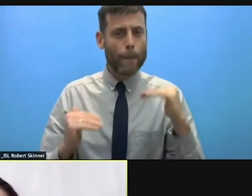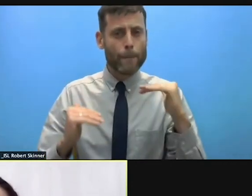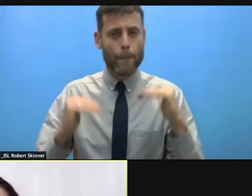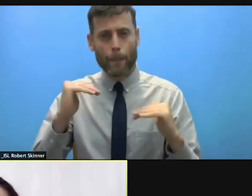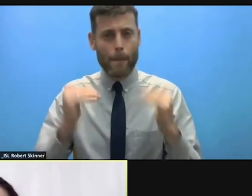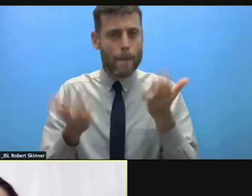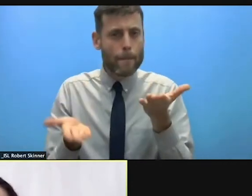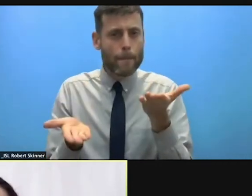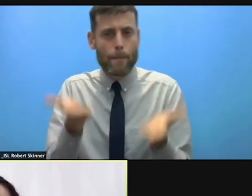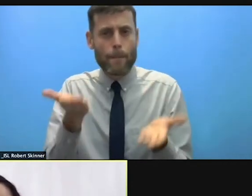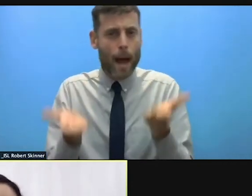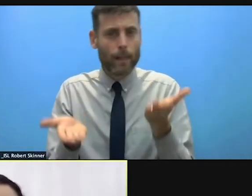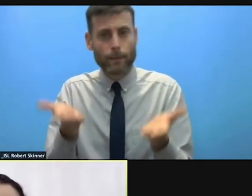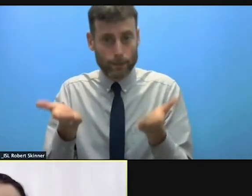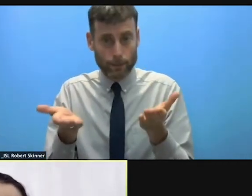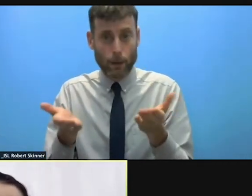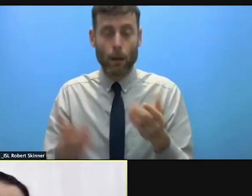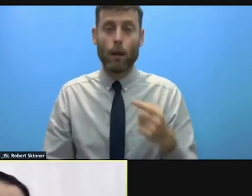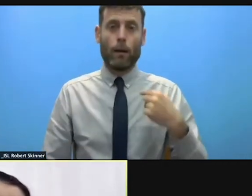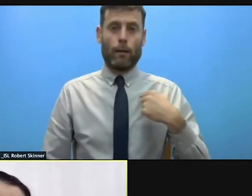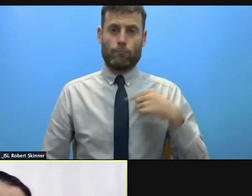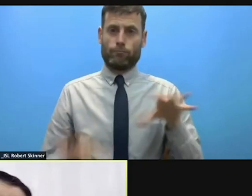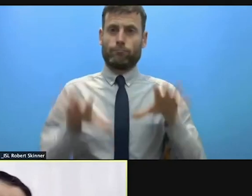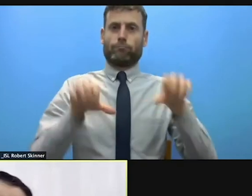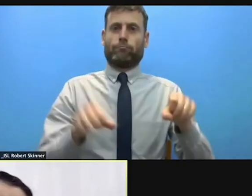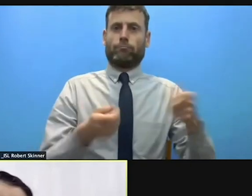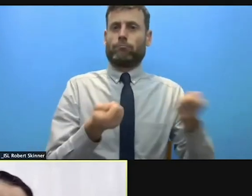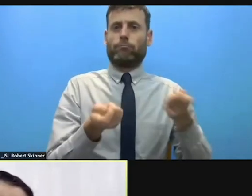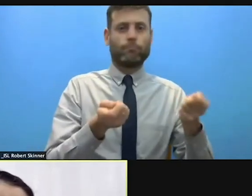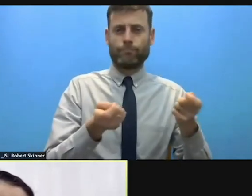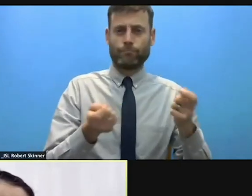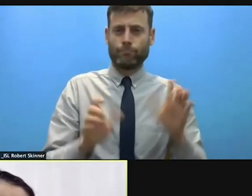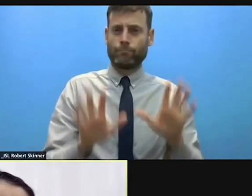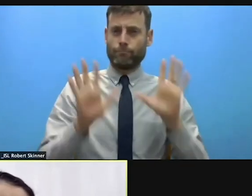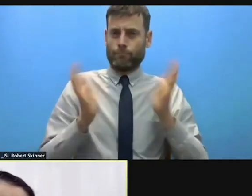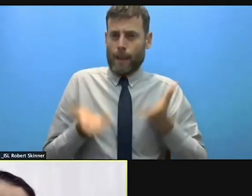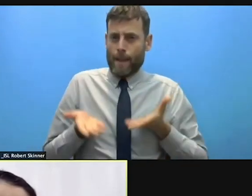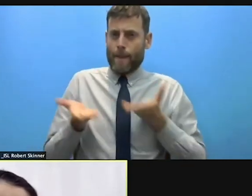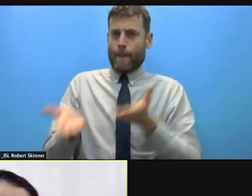this in the community, but also not to let aside the responsibility of the government.